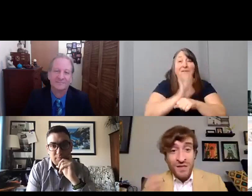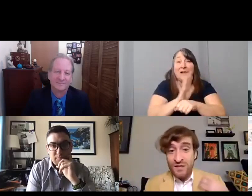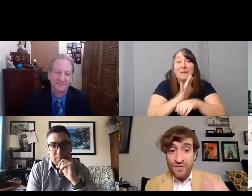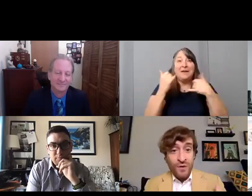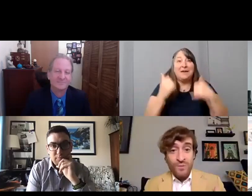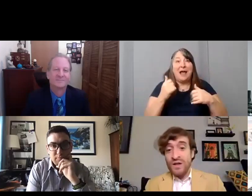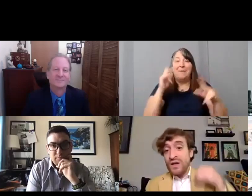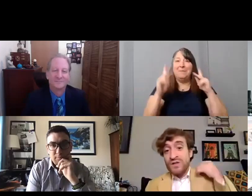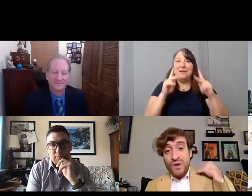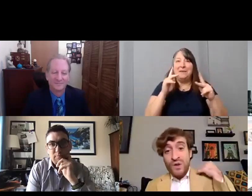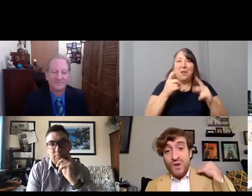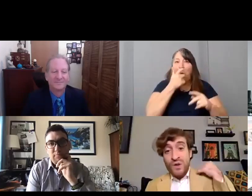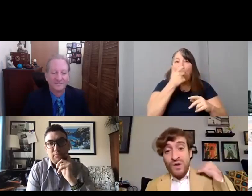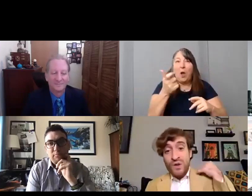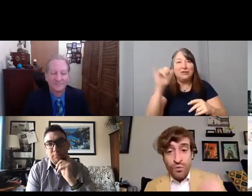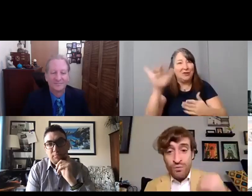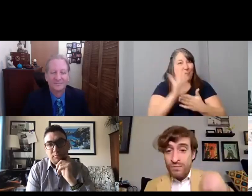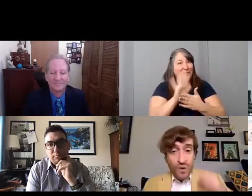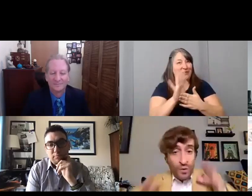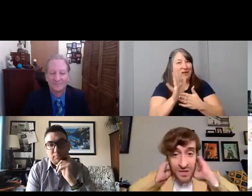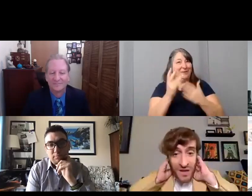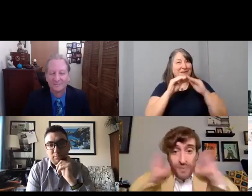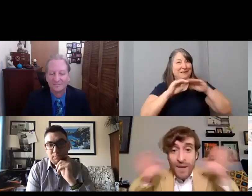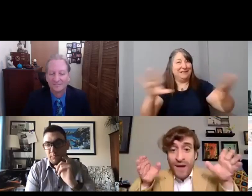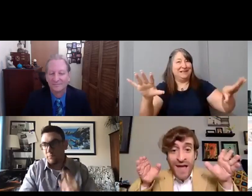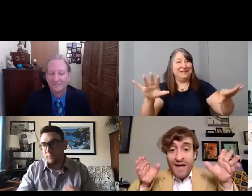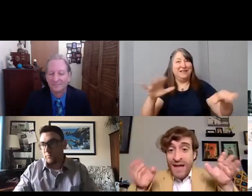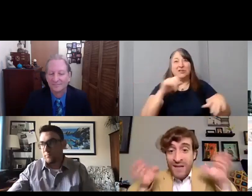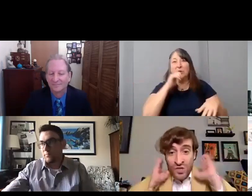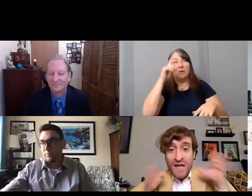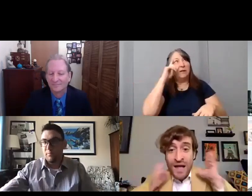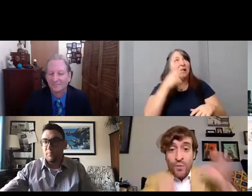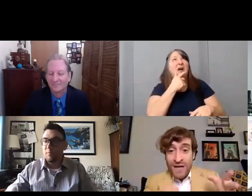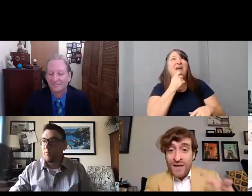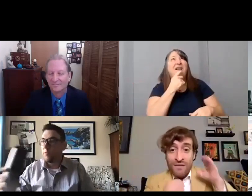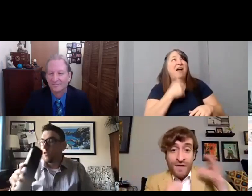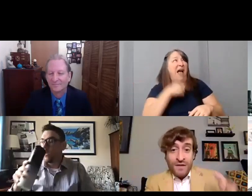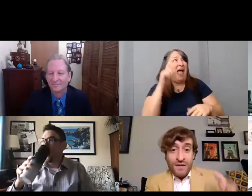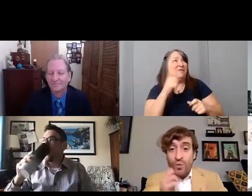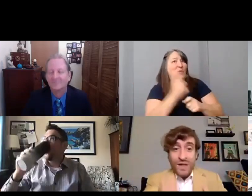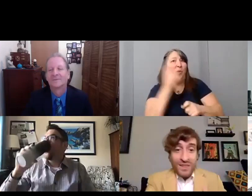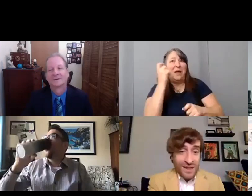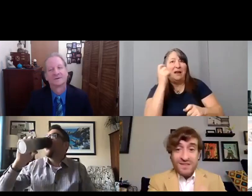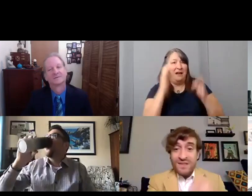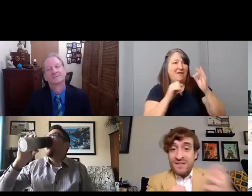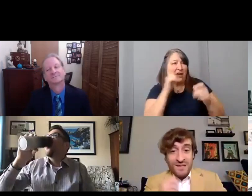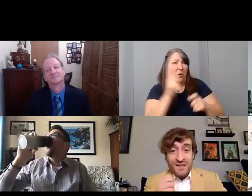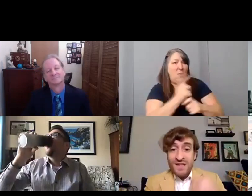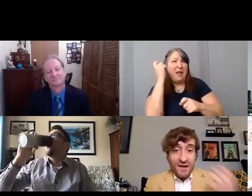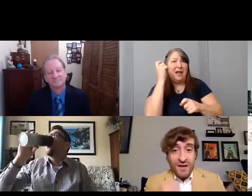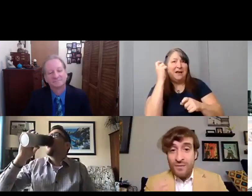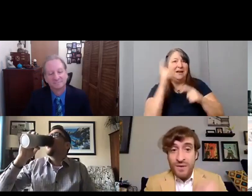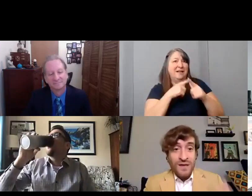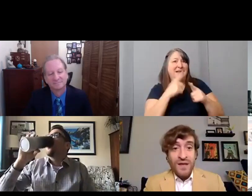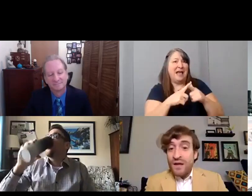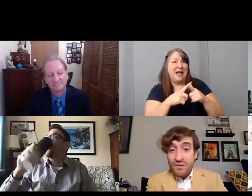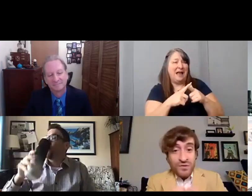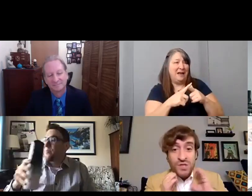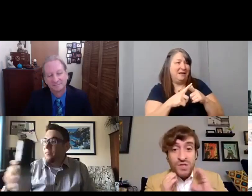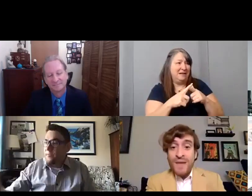So, don't don't think about hey I just gotta win it, and if I don't win this, it's it's not gonna be… Just make a film